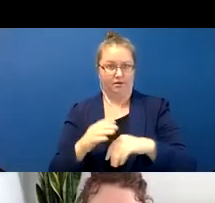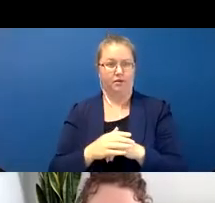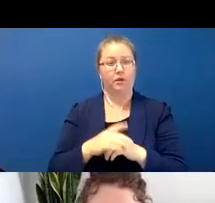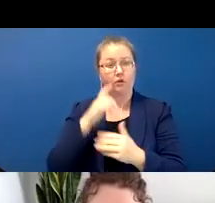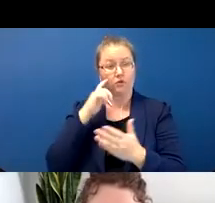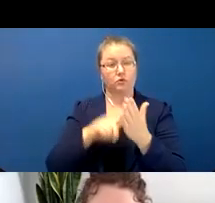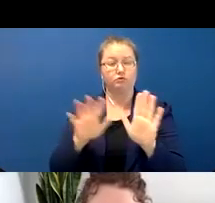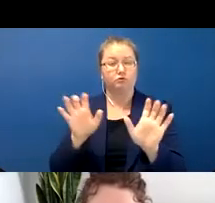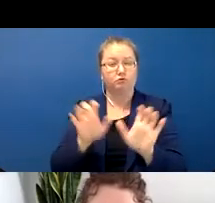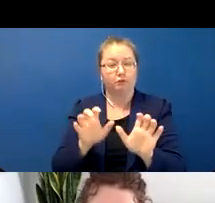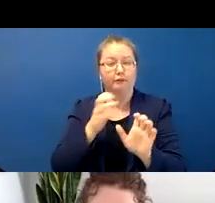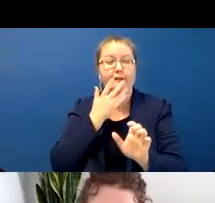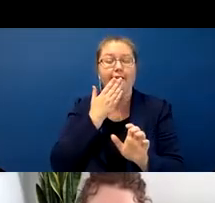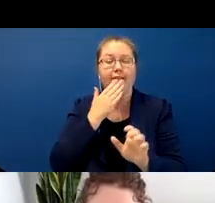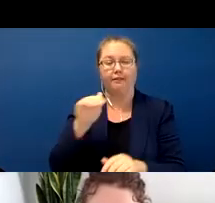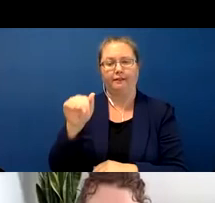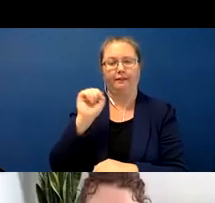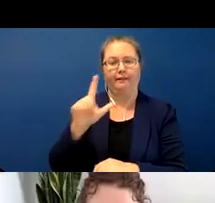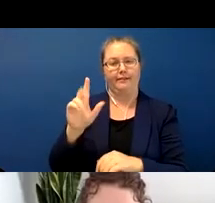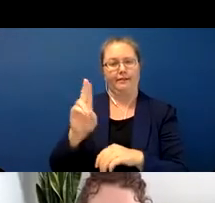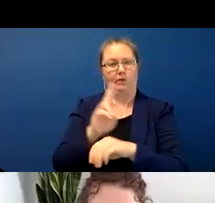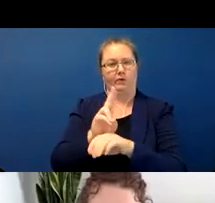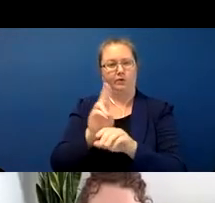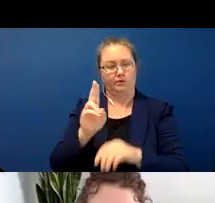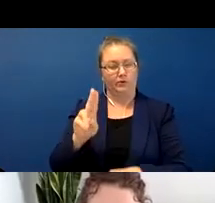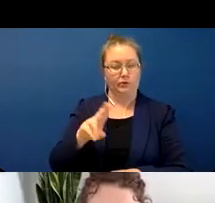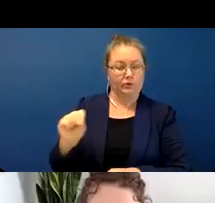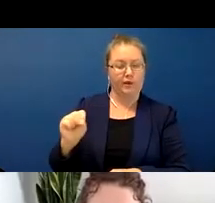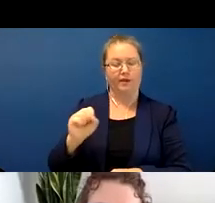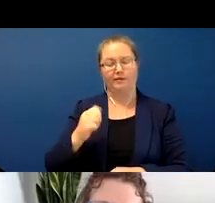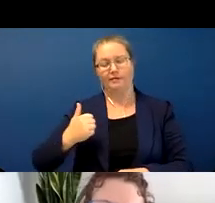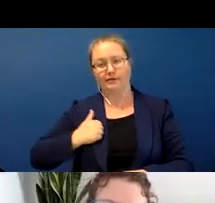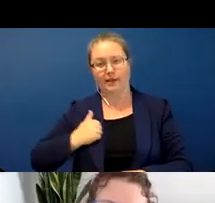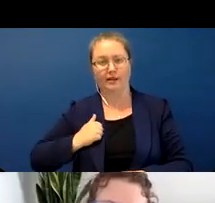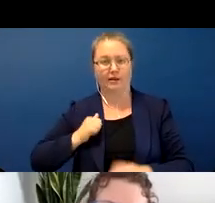color is where ASL is spoken all throughout the US and most parts of Canada. The little